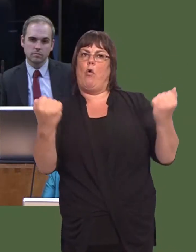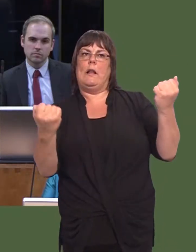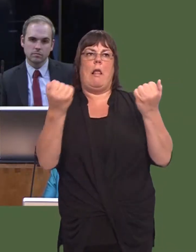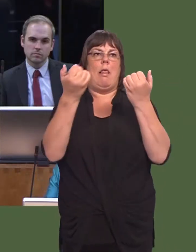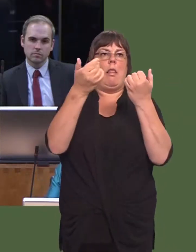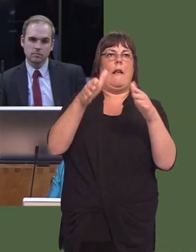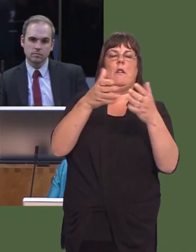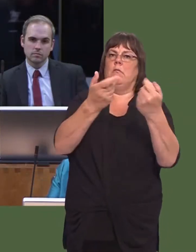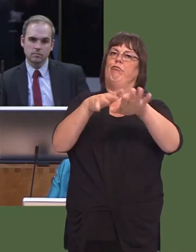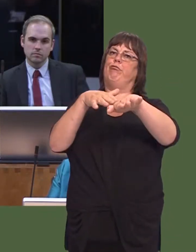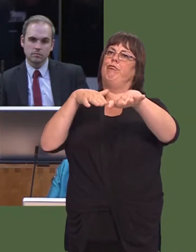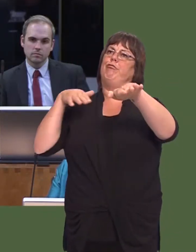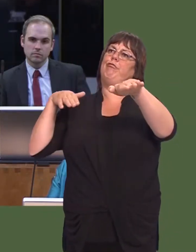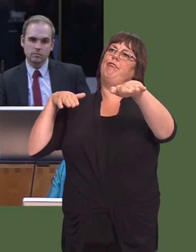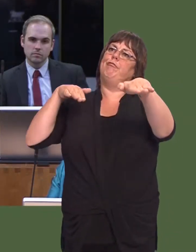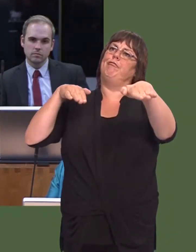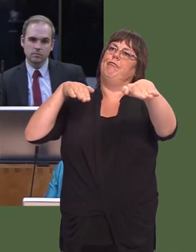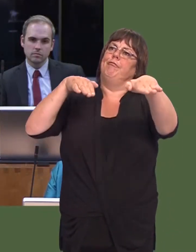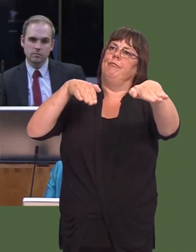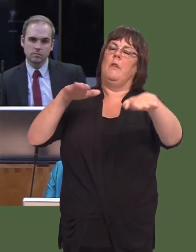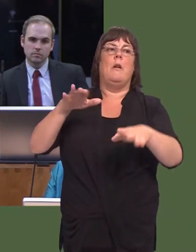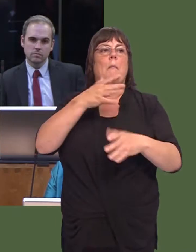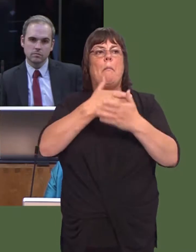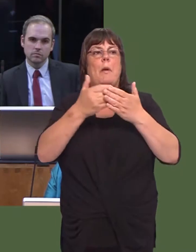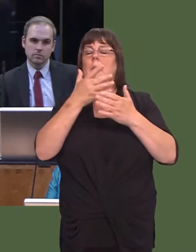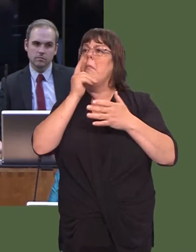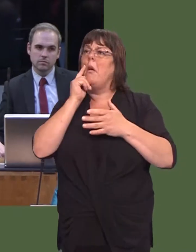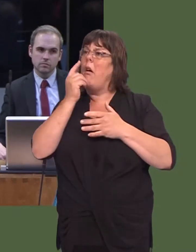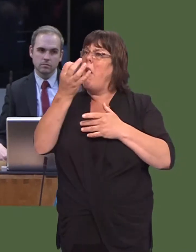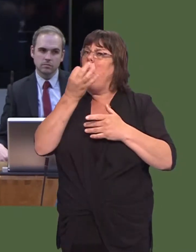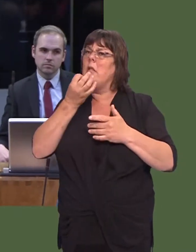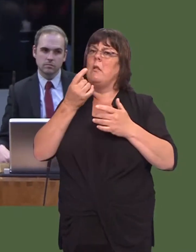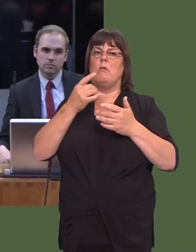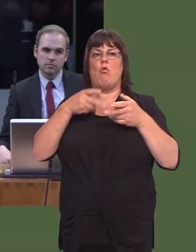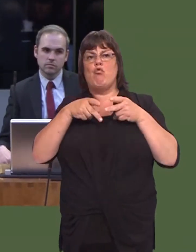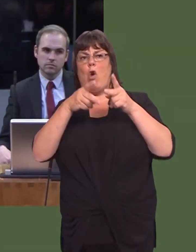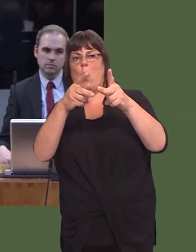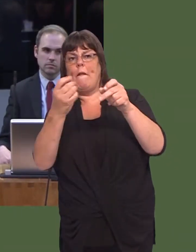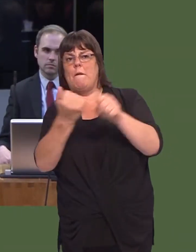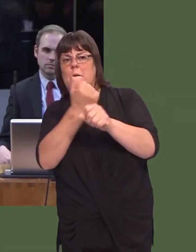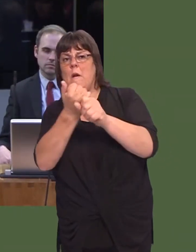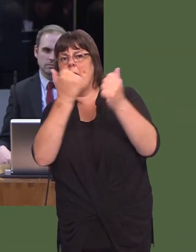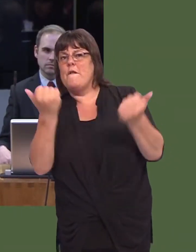Mae pobl yn gofyn i mi yn aml pa bryd welwn niír ffordd yma yn cael ei chwblhau, ac rwyf